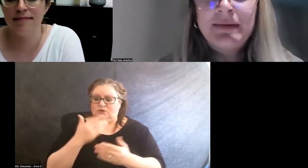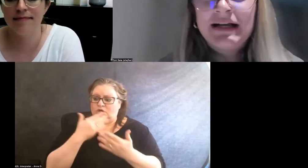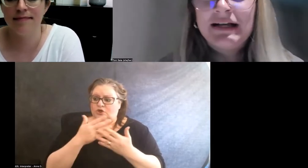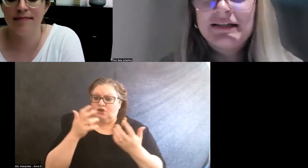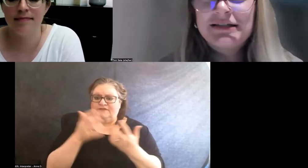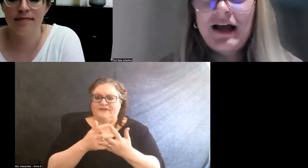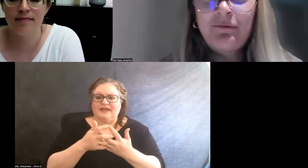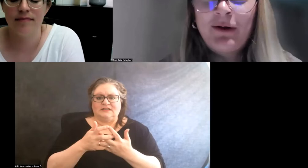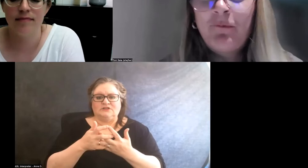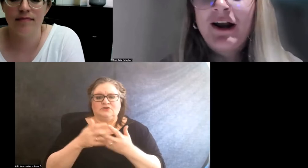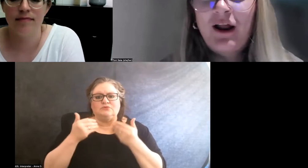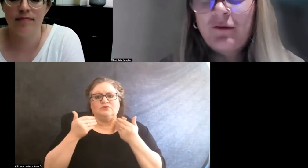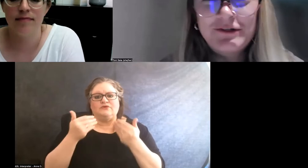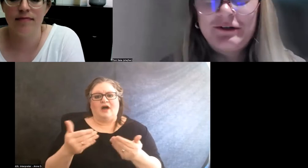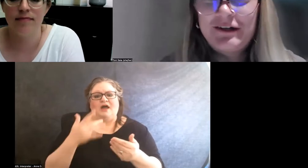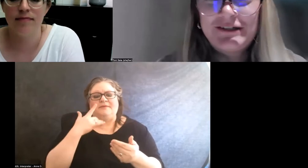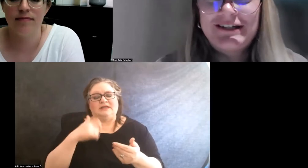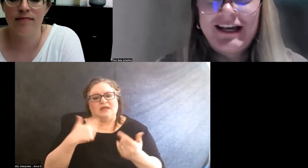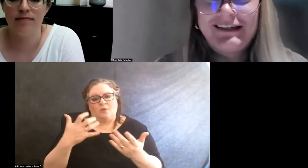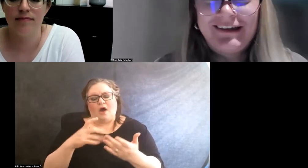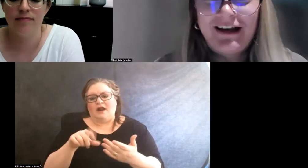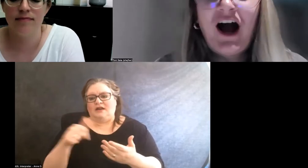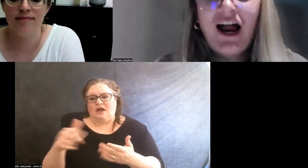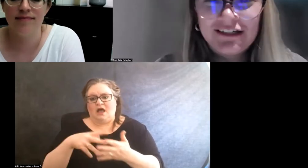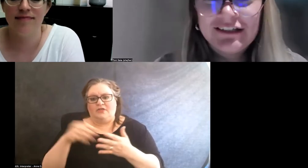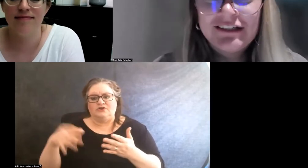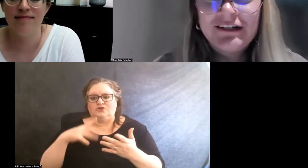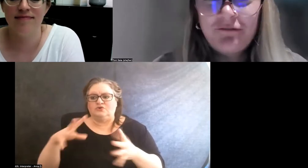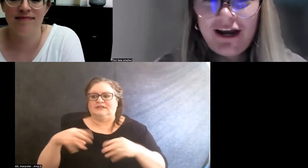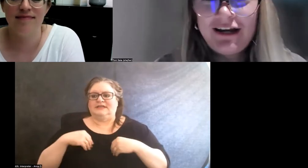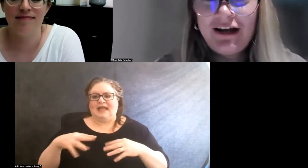because I wanted other students to take it on, right?